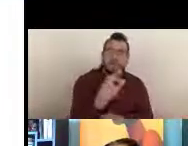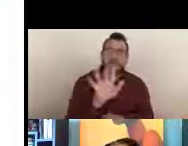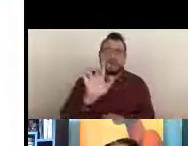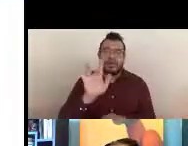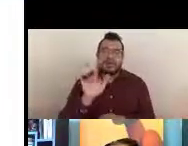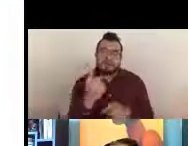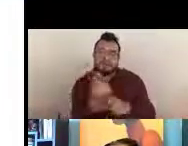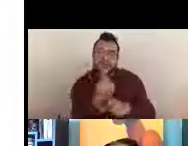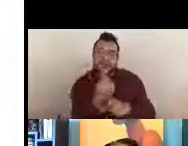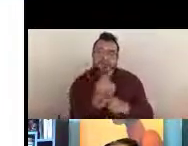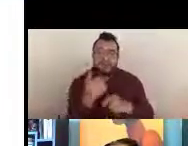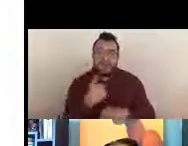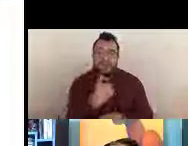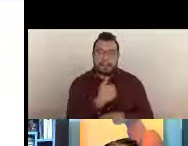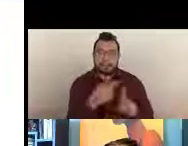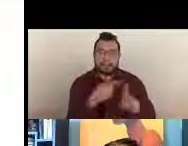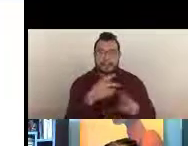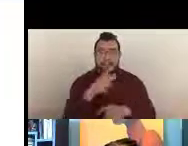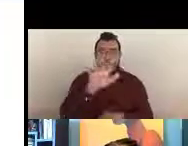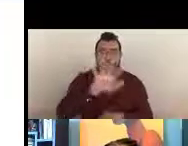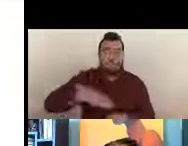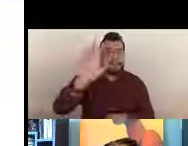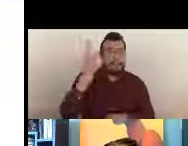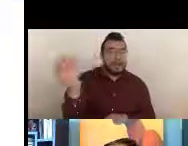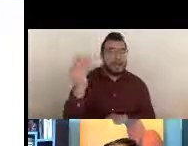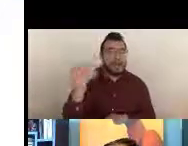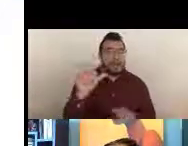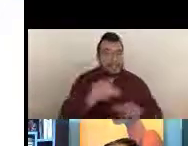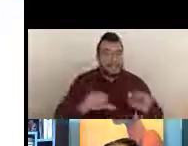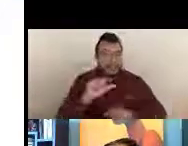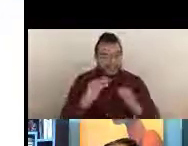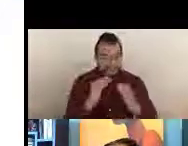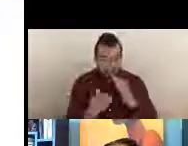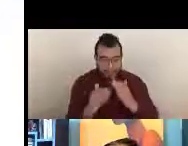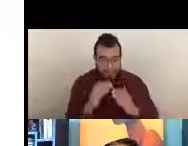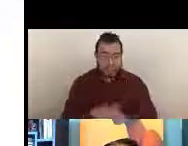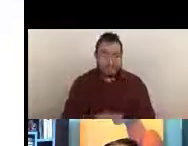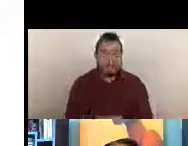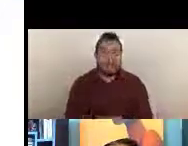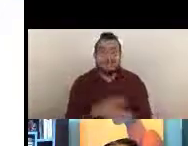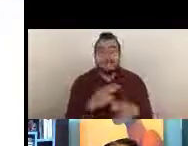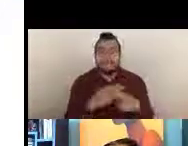who are from the scientific community, and temporary members are recruited as needed.